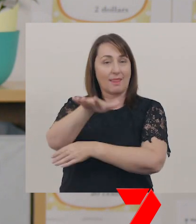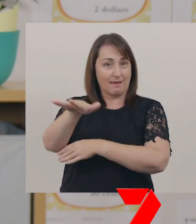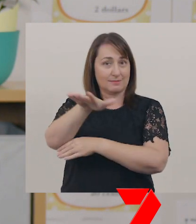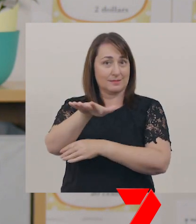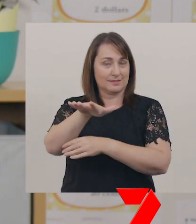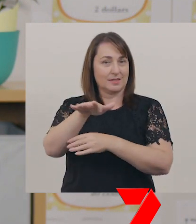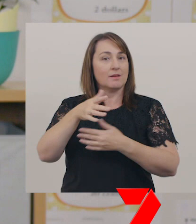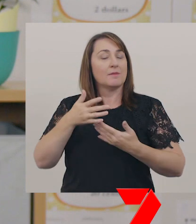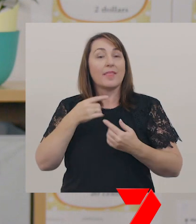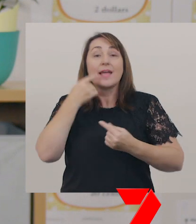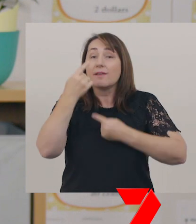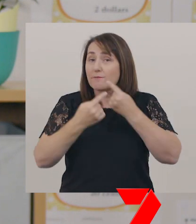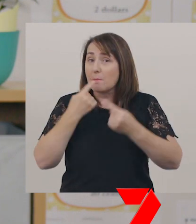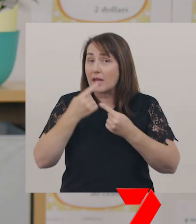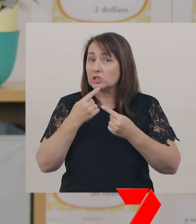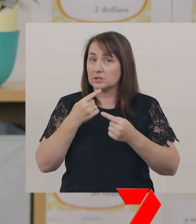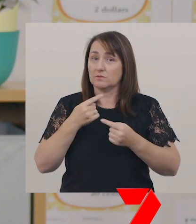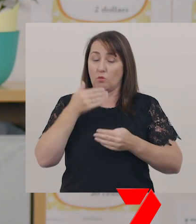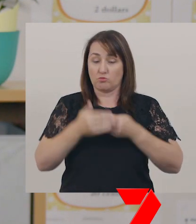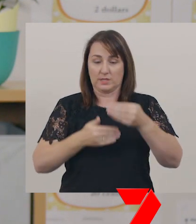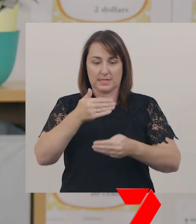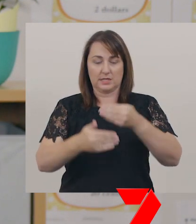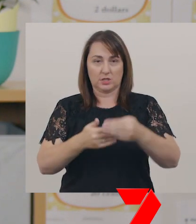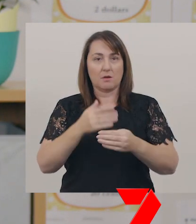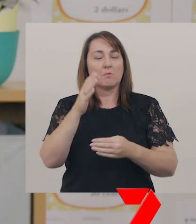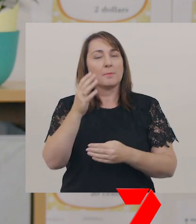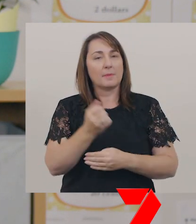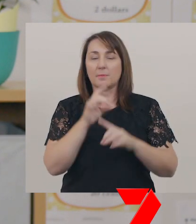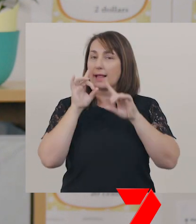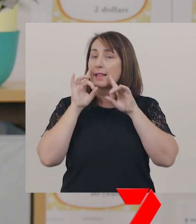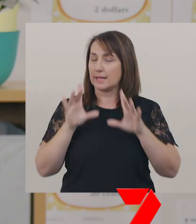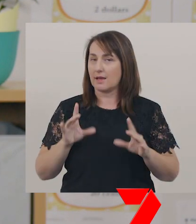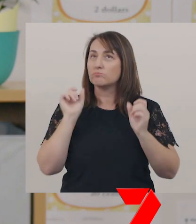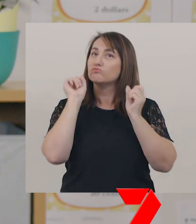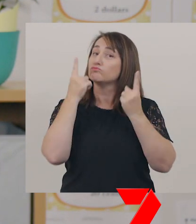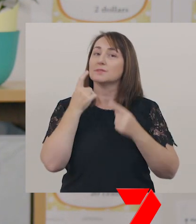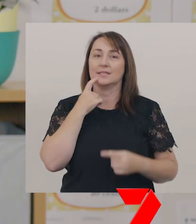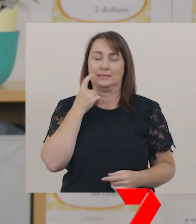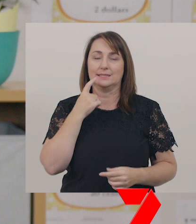the information in the procedure has to be very clear.